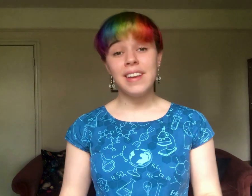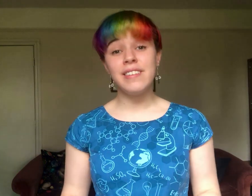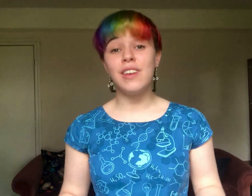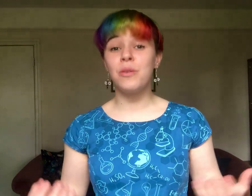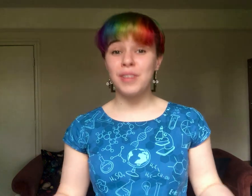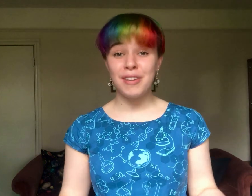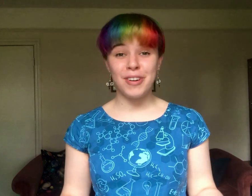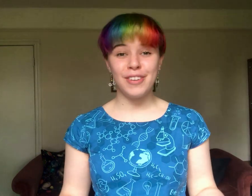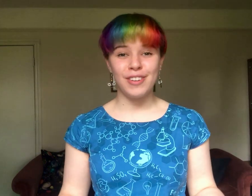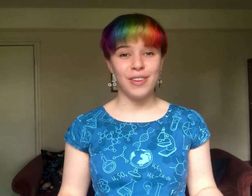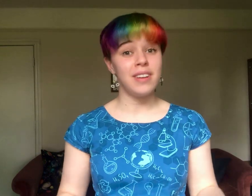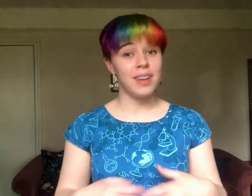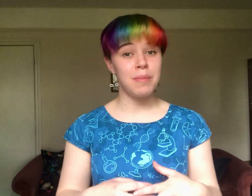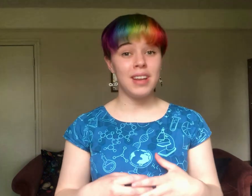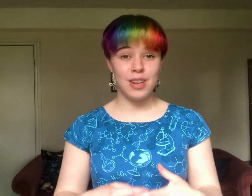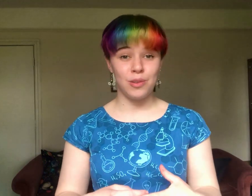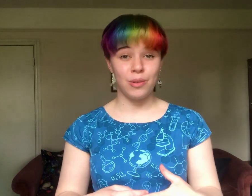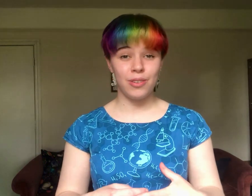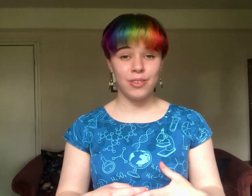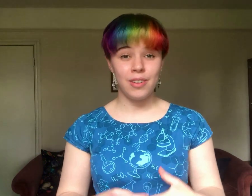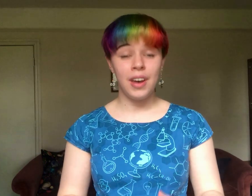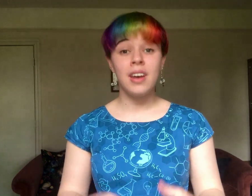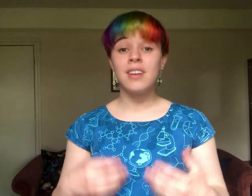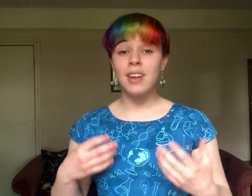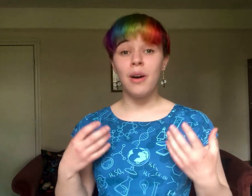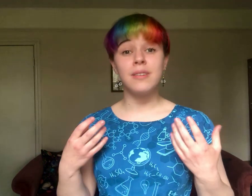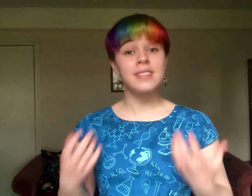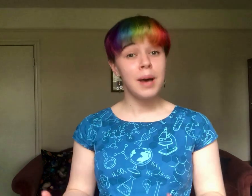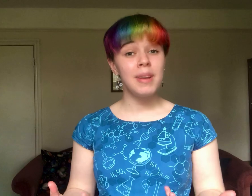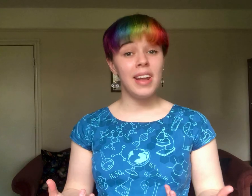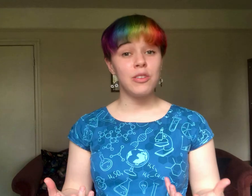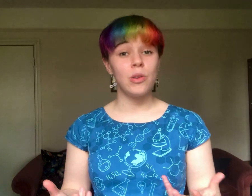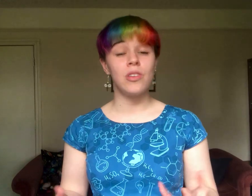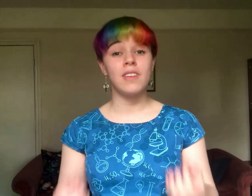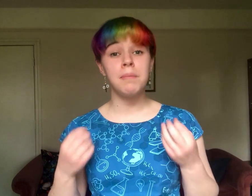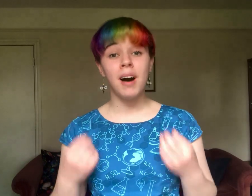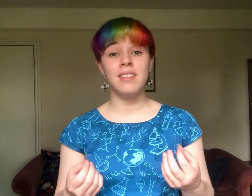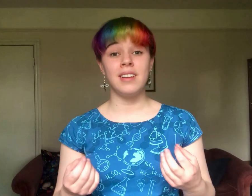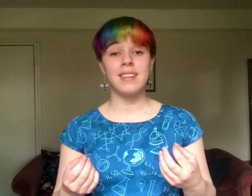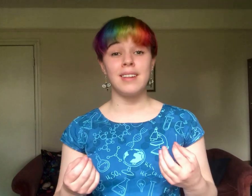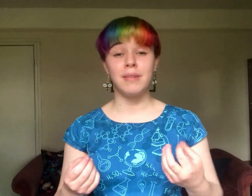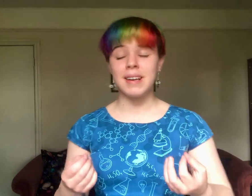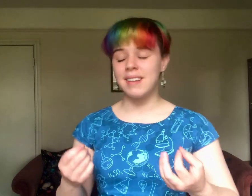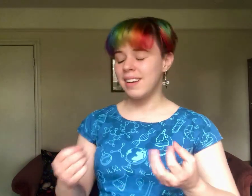This is what I'm trying to do at Diamond Light Source. Now, Diamond Light Source is a particle accelerator.